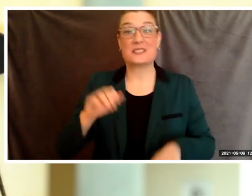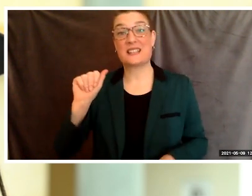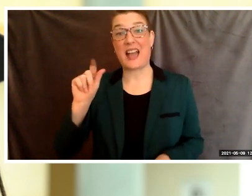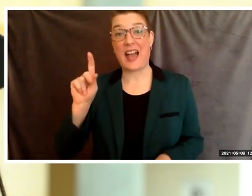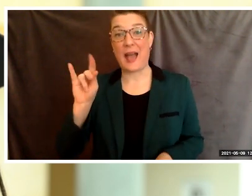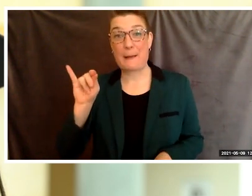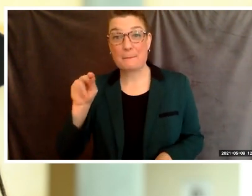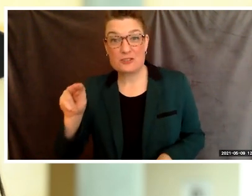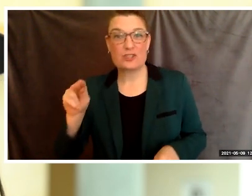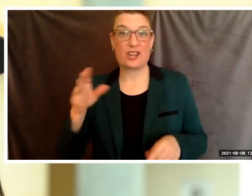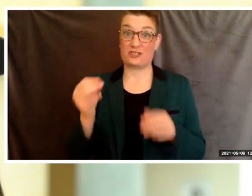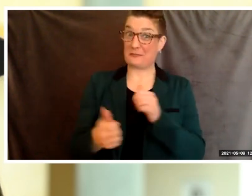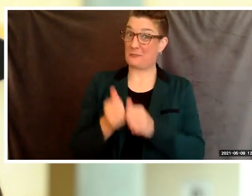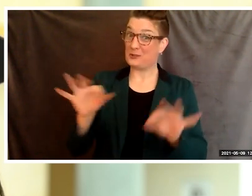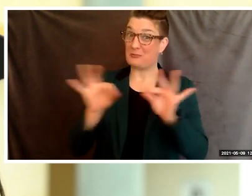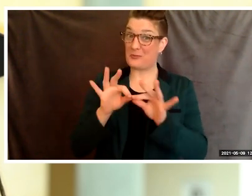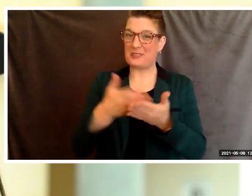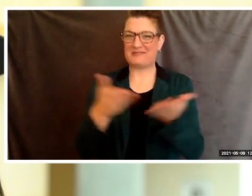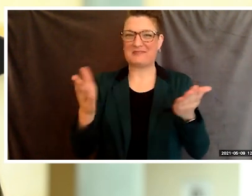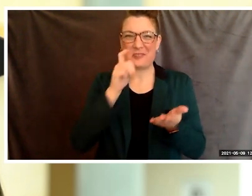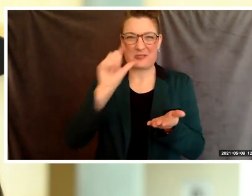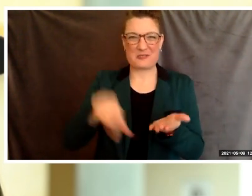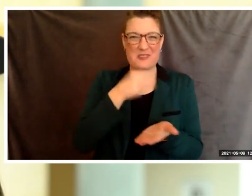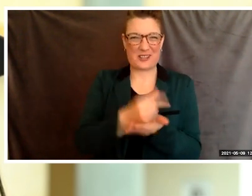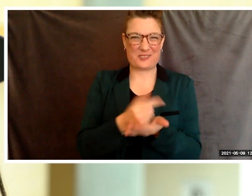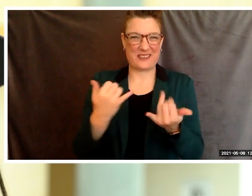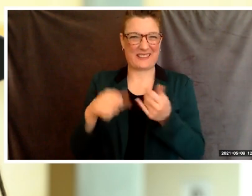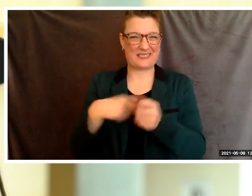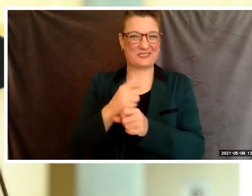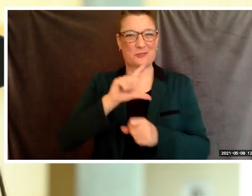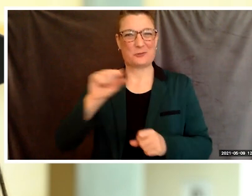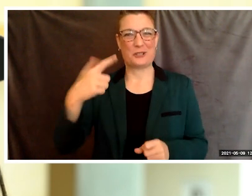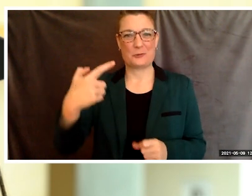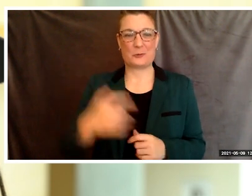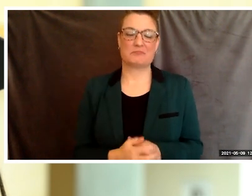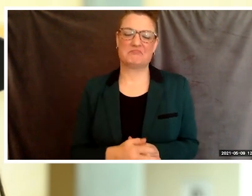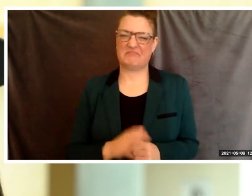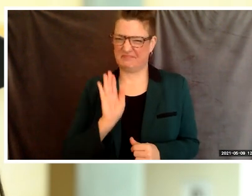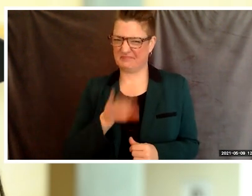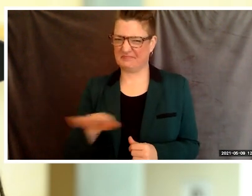the graduating class of 2021. I'm going to let you guys in on a little secret.